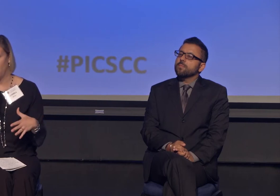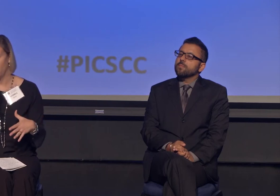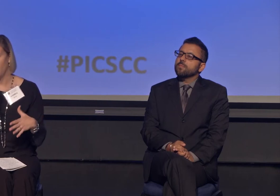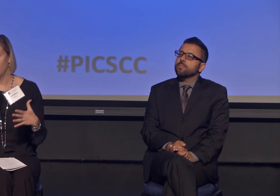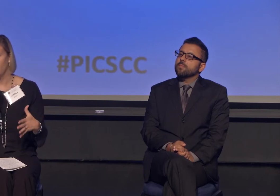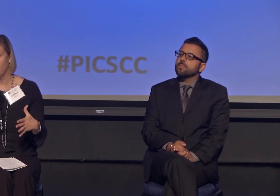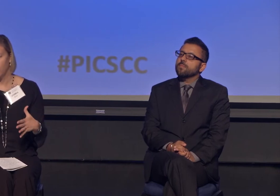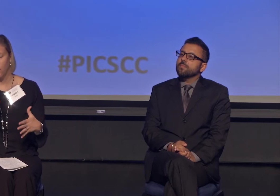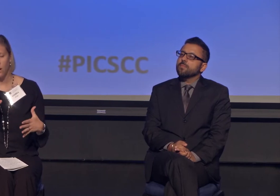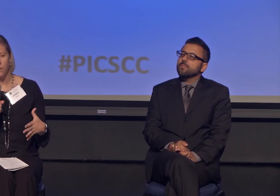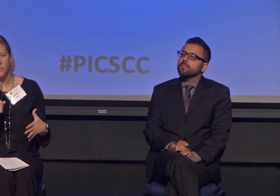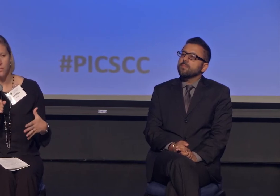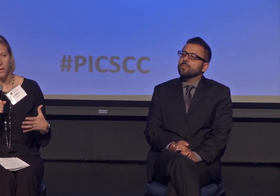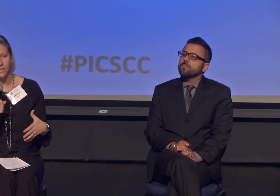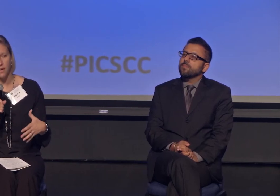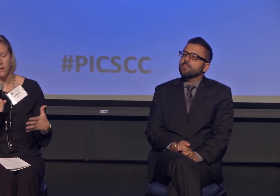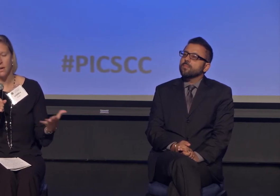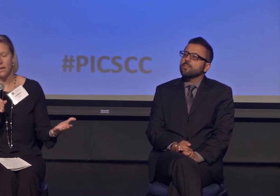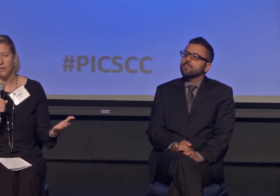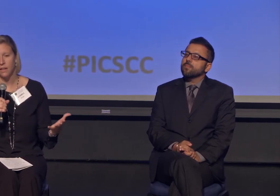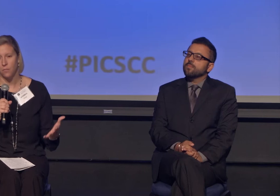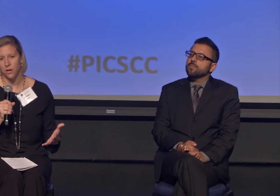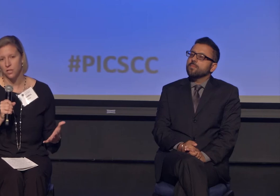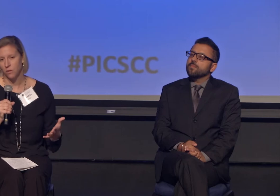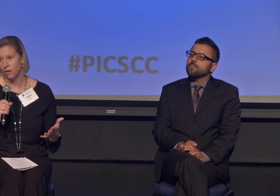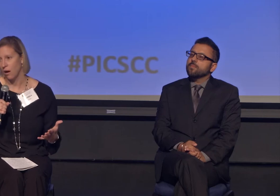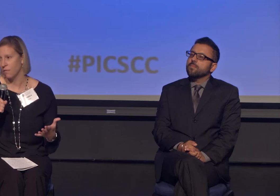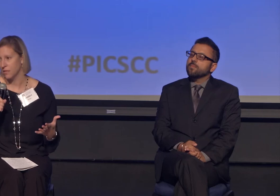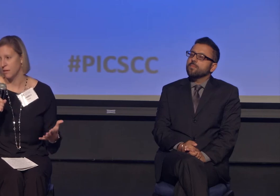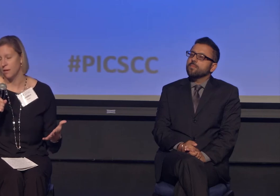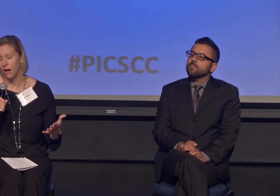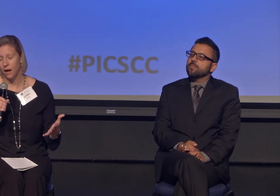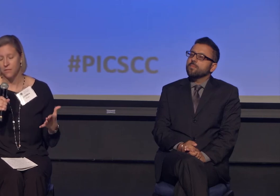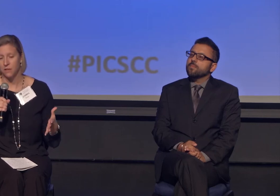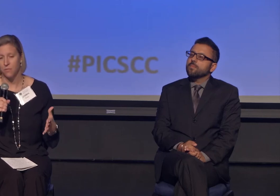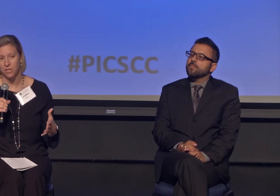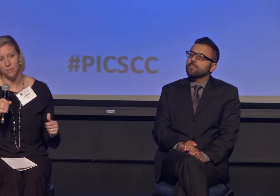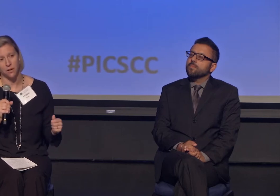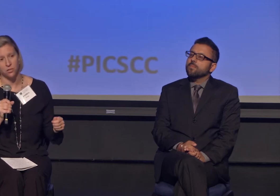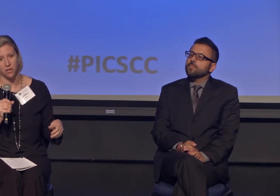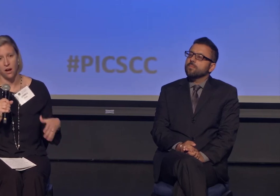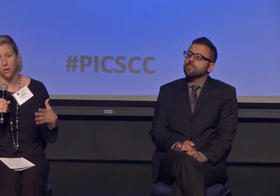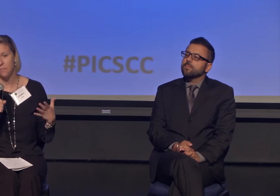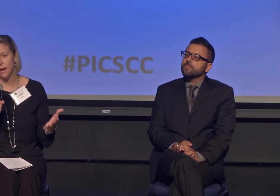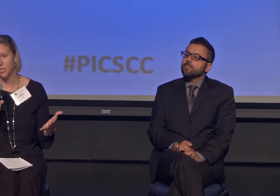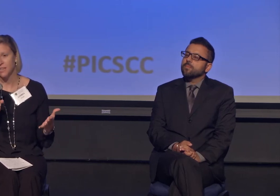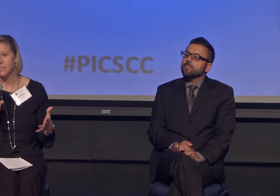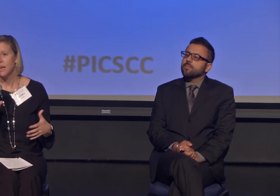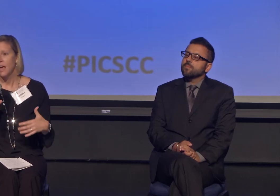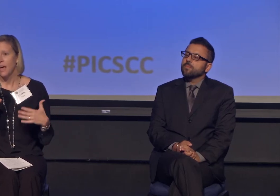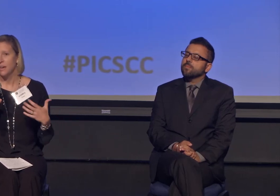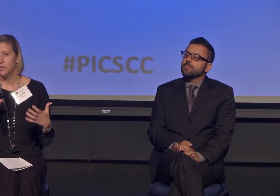through our center in collaboration with our office, Office of Mission and Ministry called Magus,